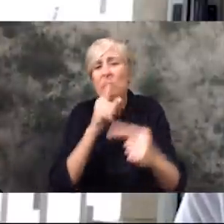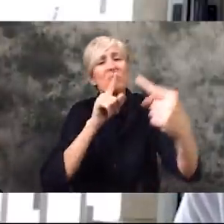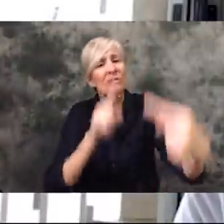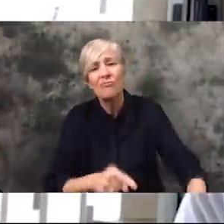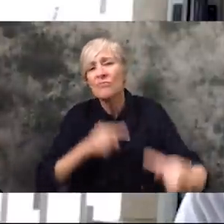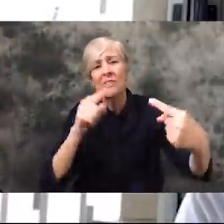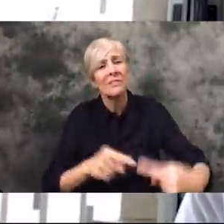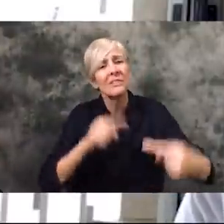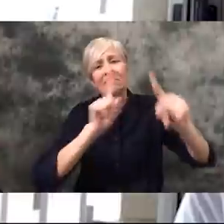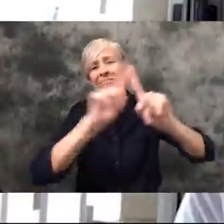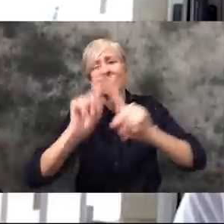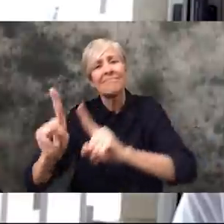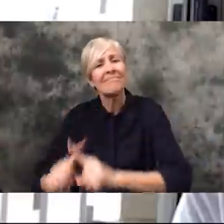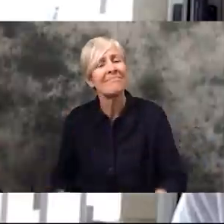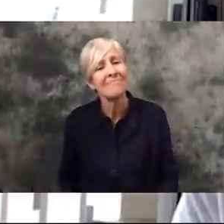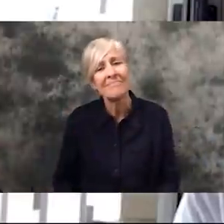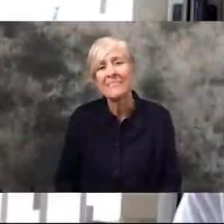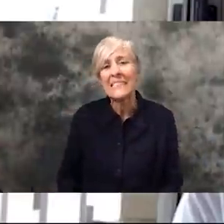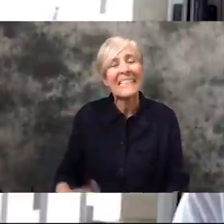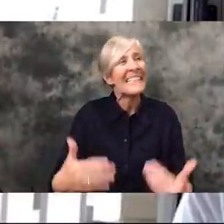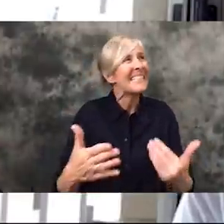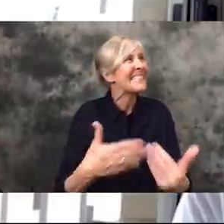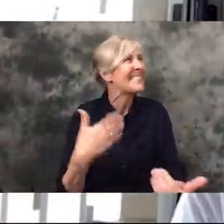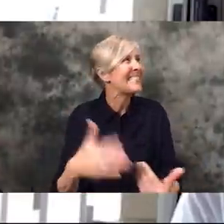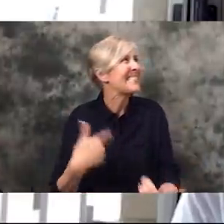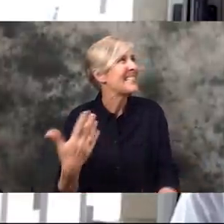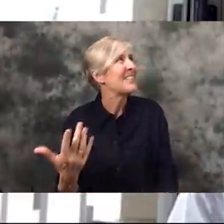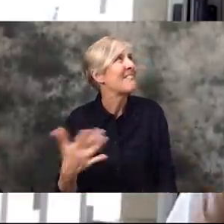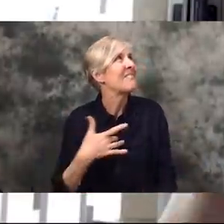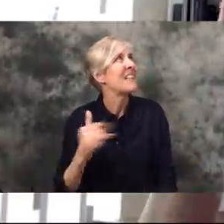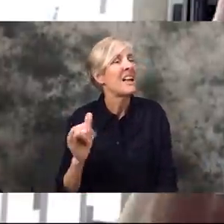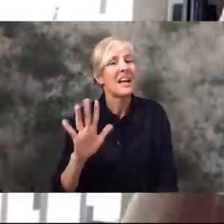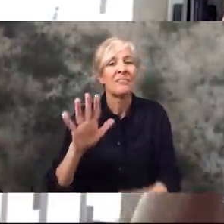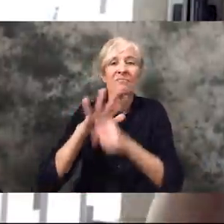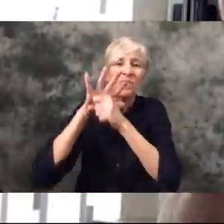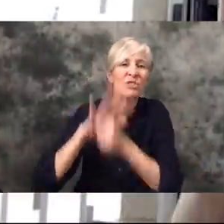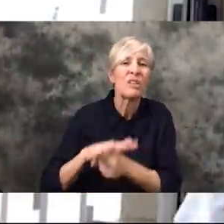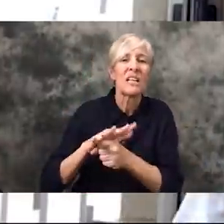in different ways. And I think it's very easy to just kind of be stressed and